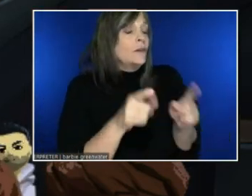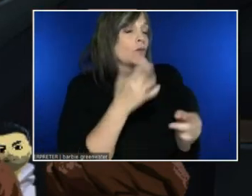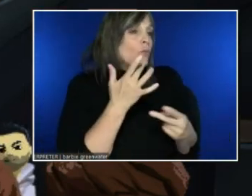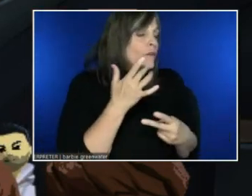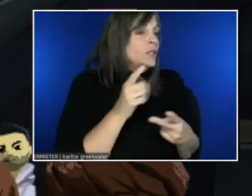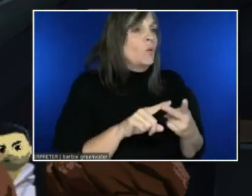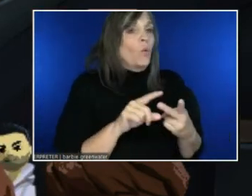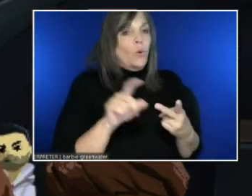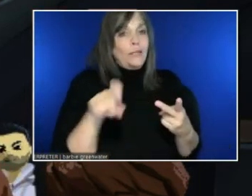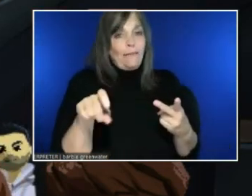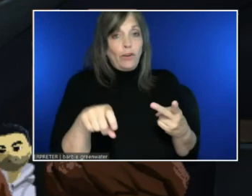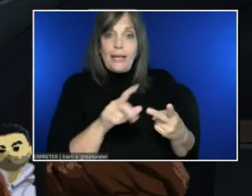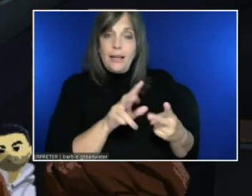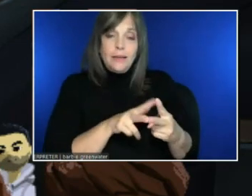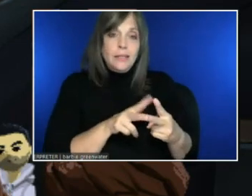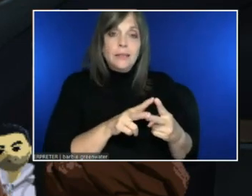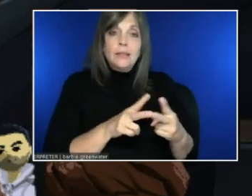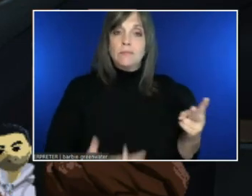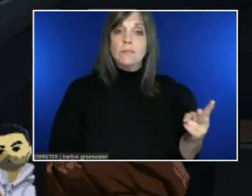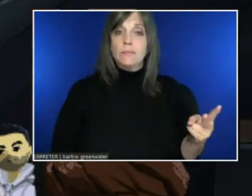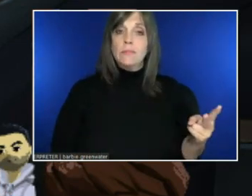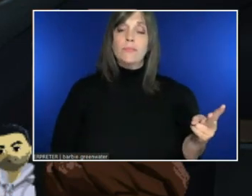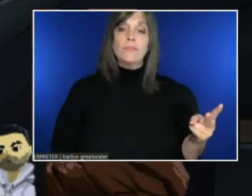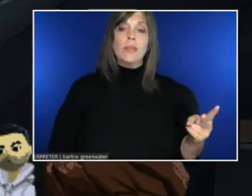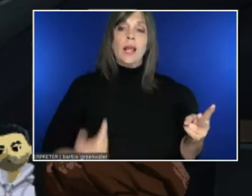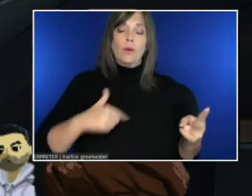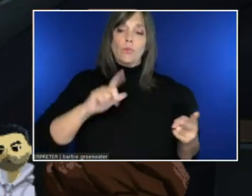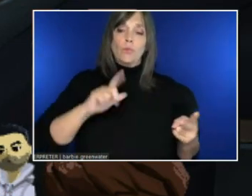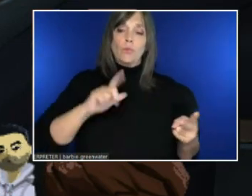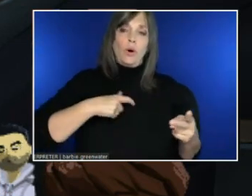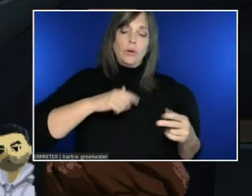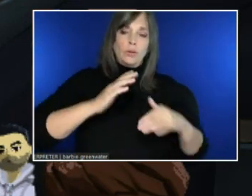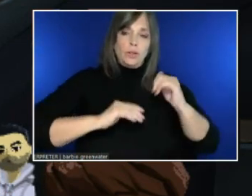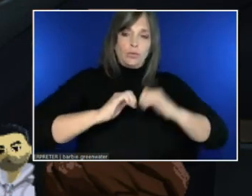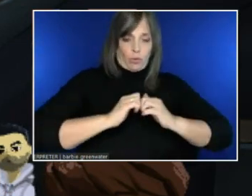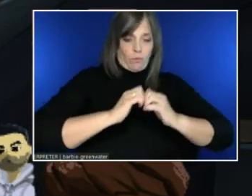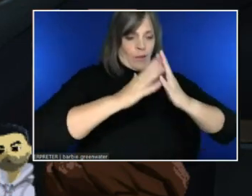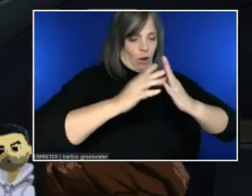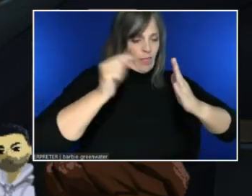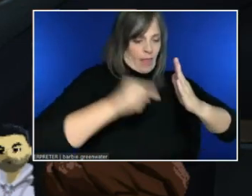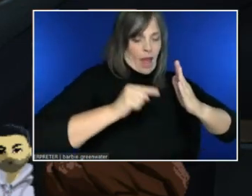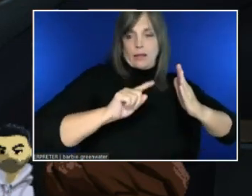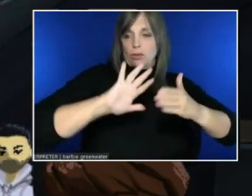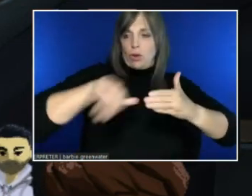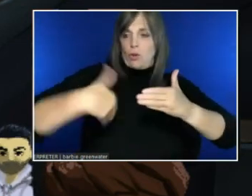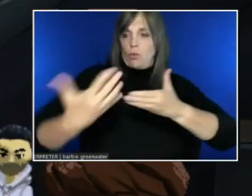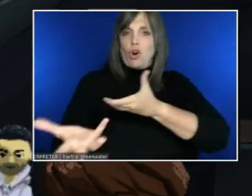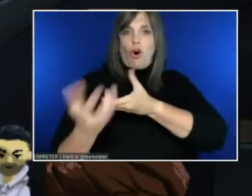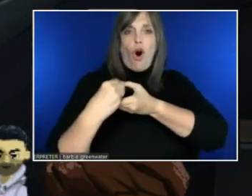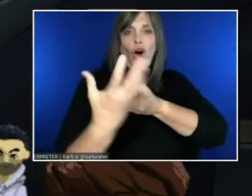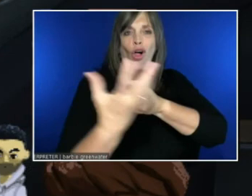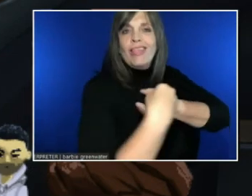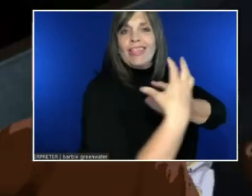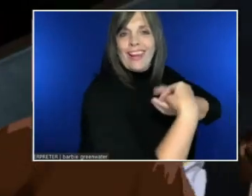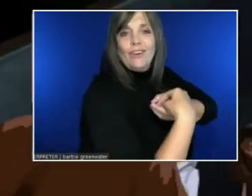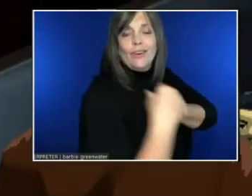I think we all need to build towards that. So that we're inclusive. Yes, absolutely. Thank you again.